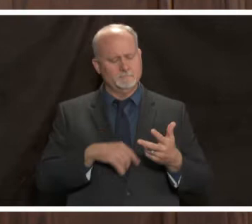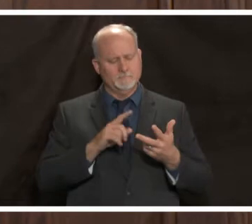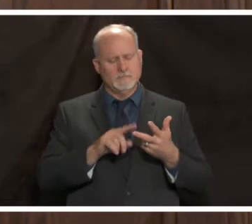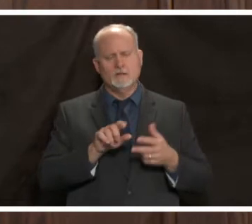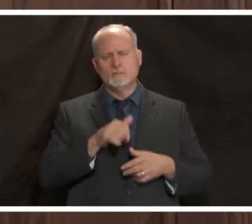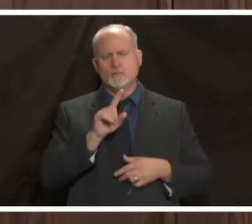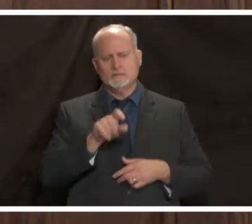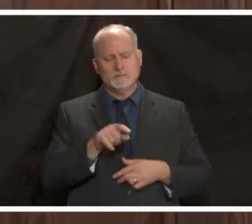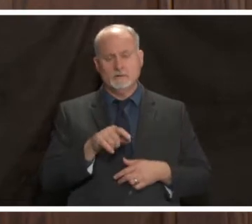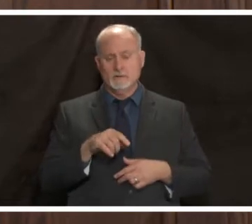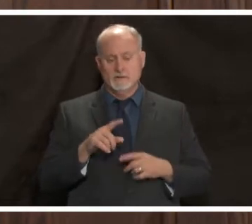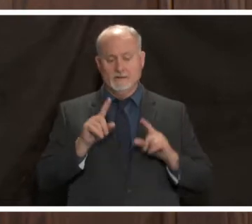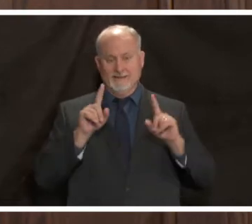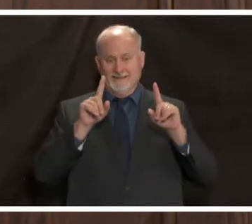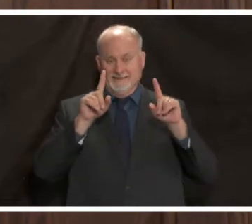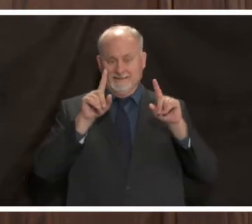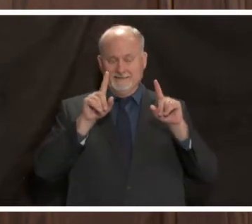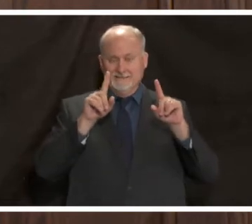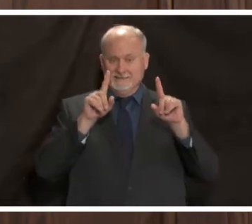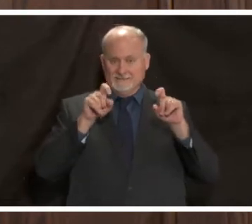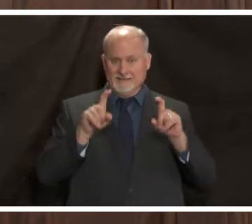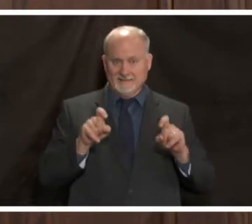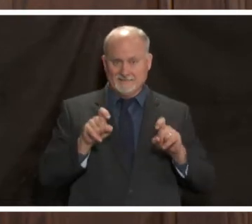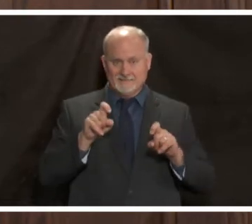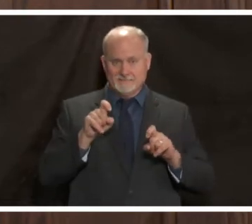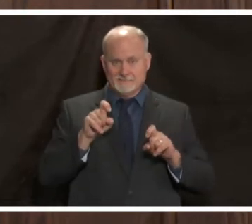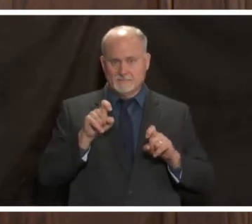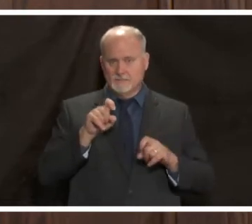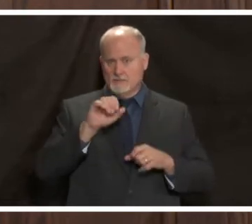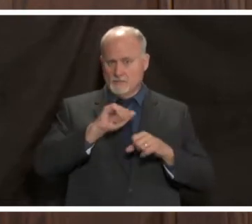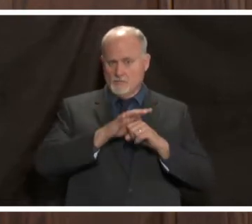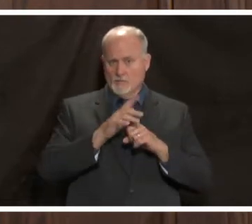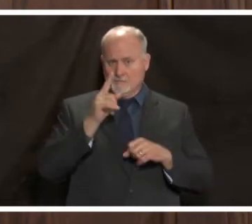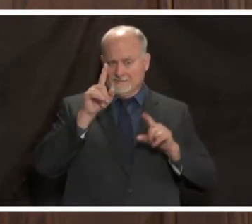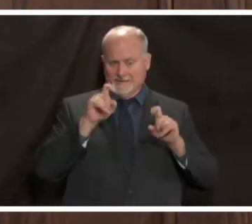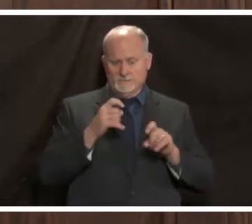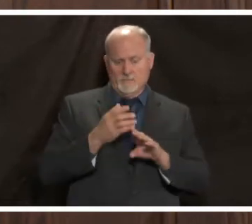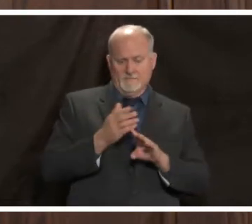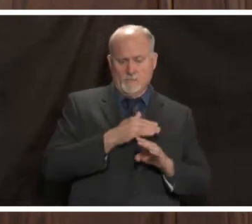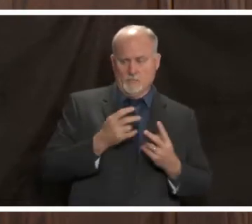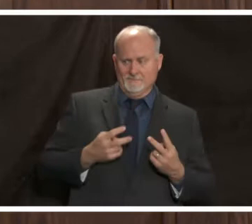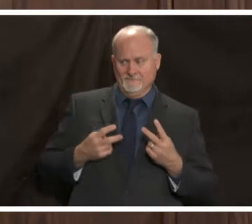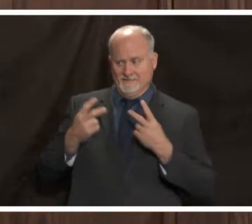before visiting family an effective way to prevent the spread of covid presumably before thanksgiving